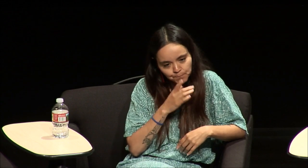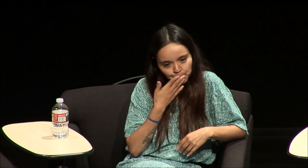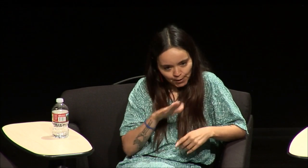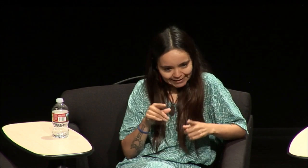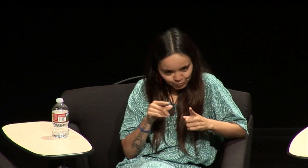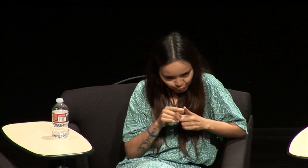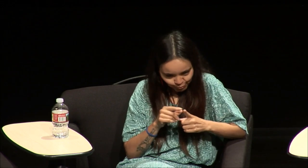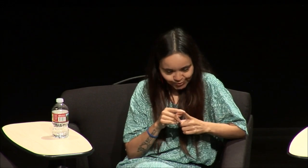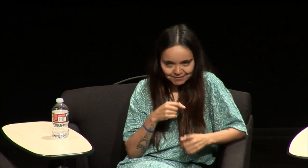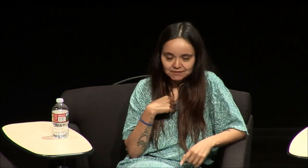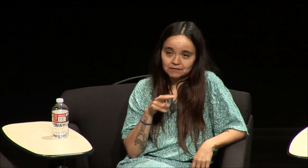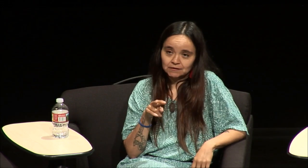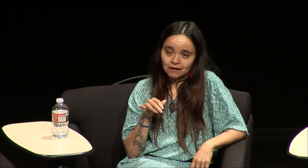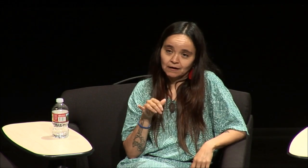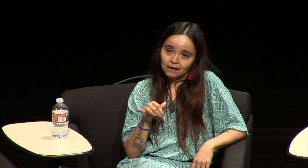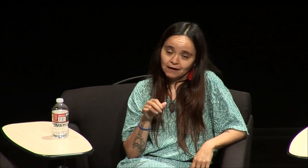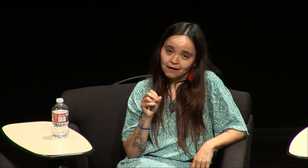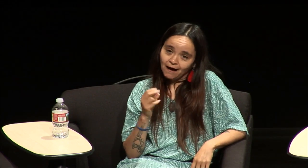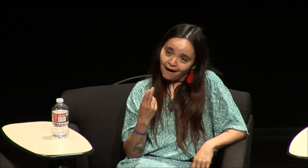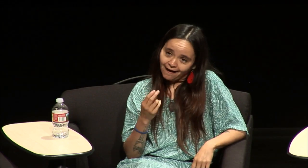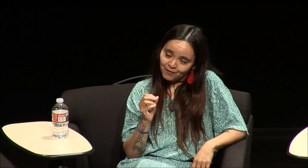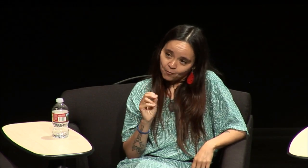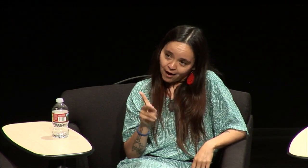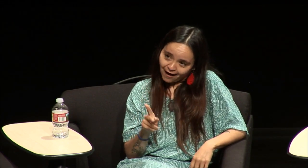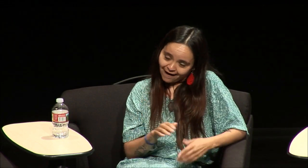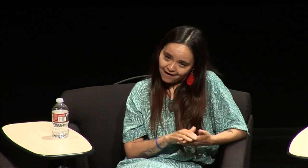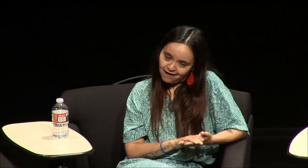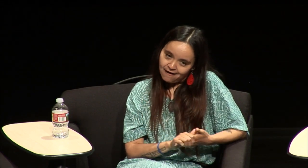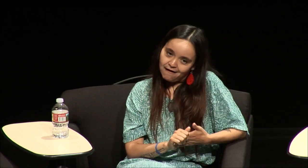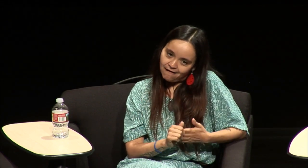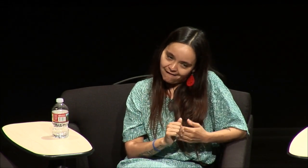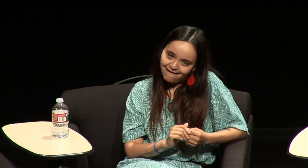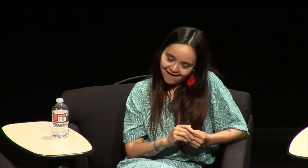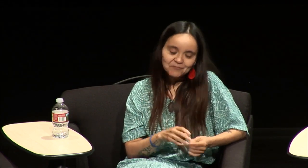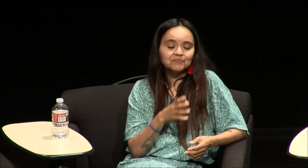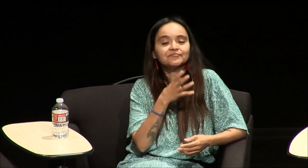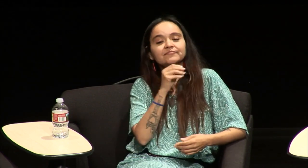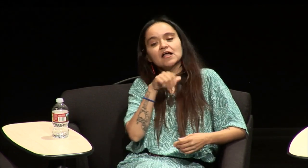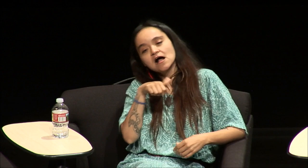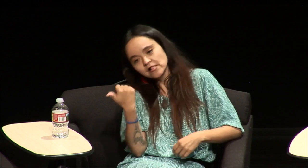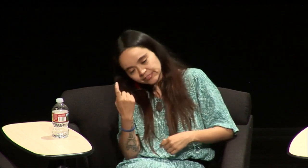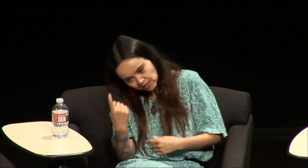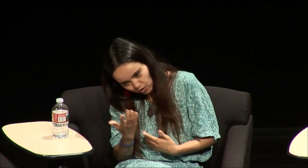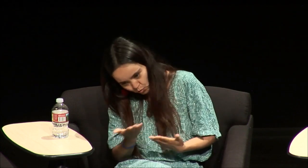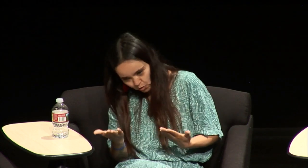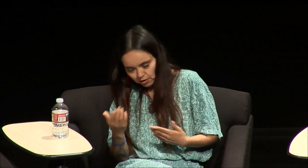means it's a bad word" and I was like oh okay